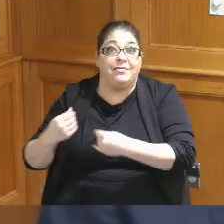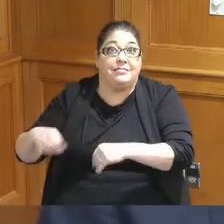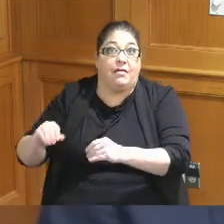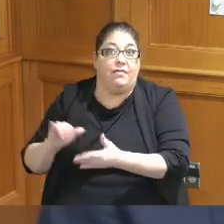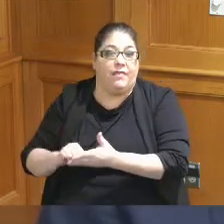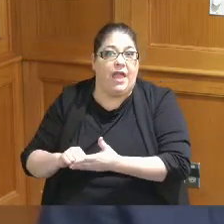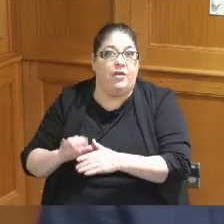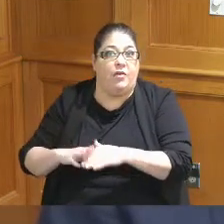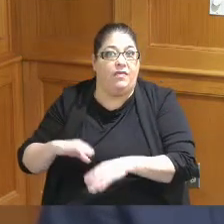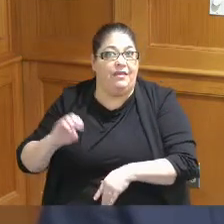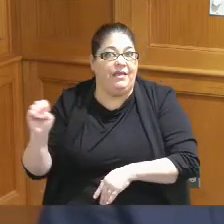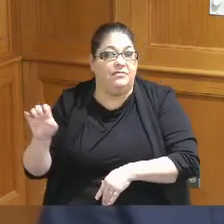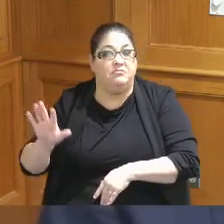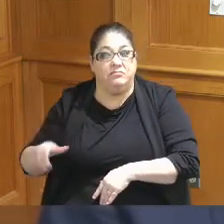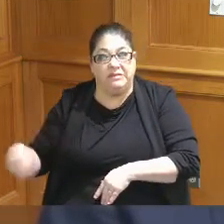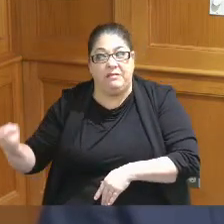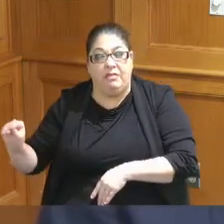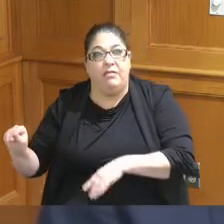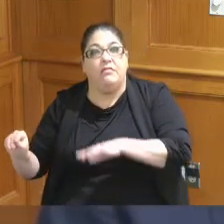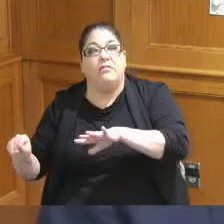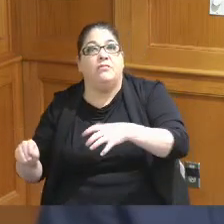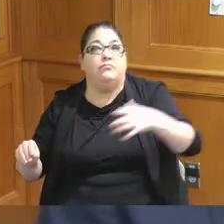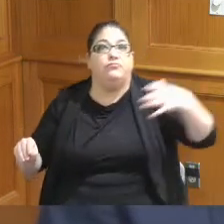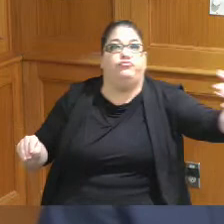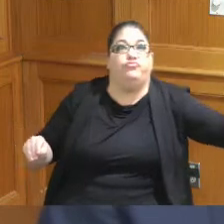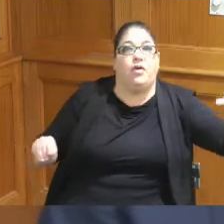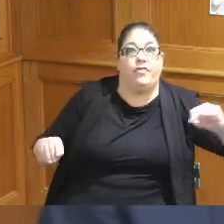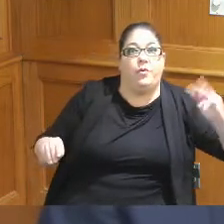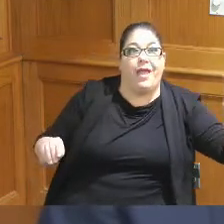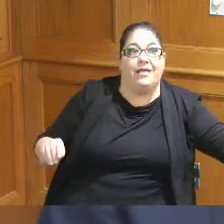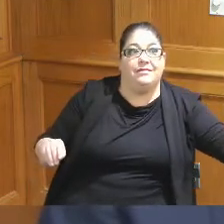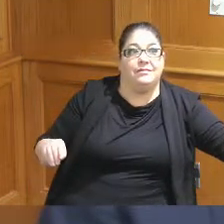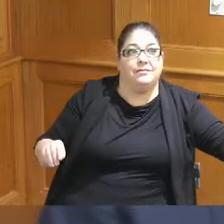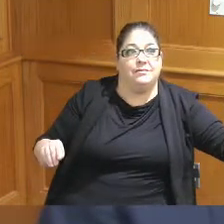to the East and create the expansion to the west and what a great opportunity that is